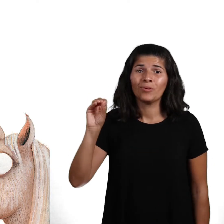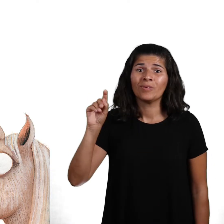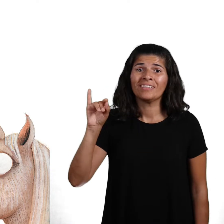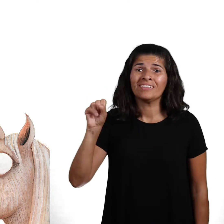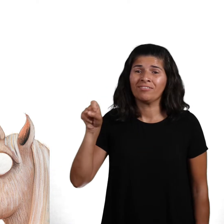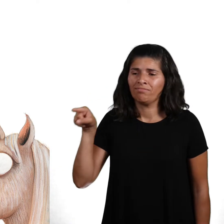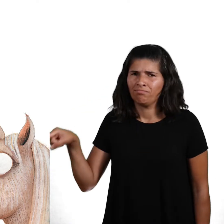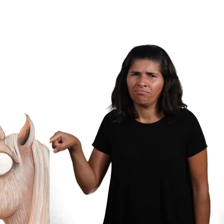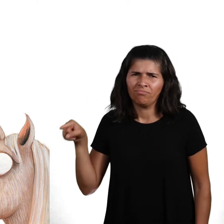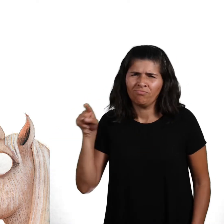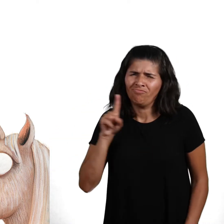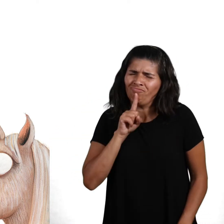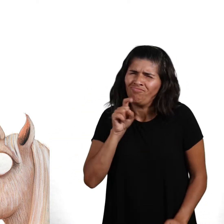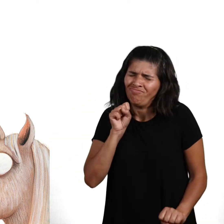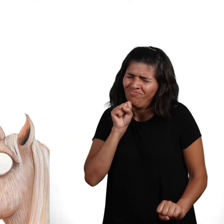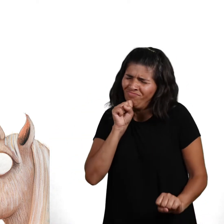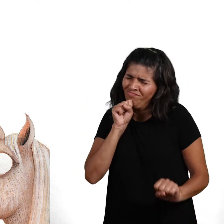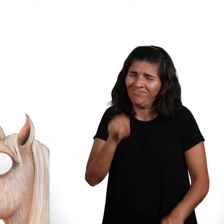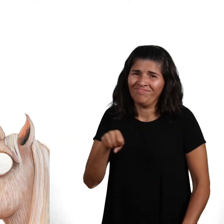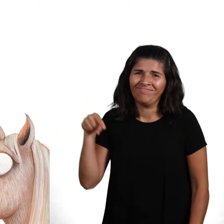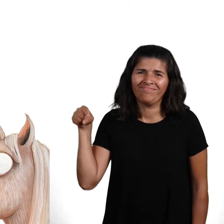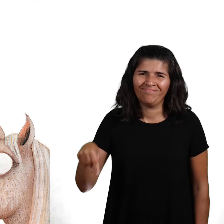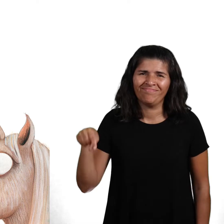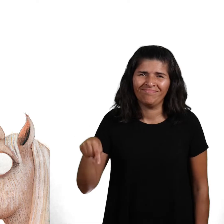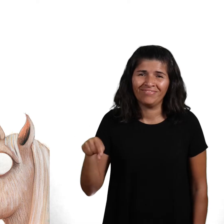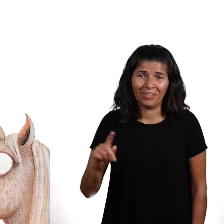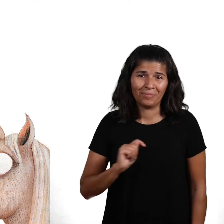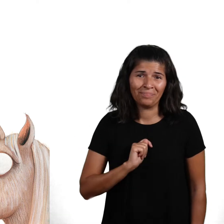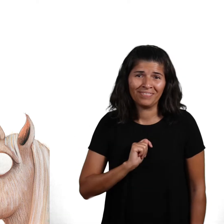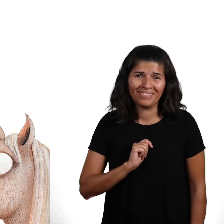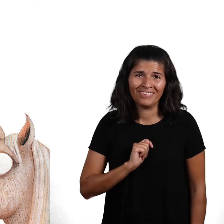He liked her quite a lot.